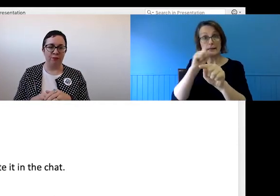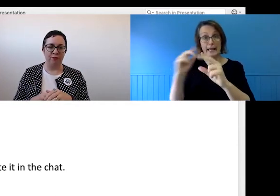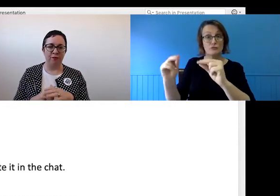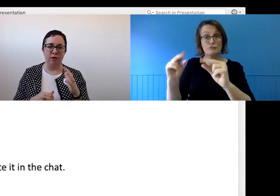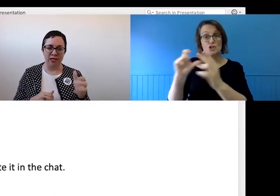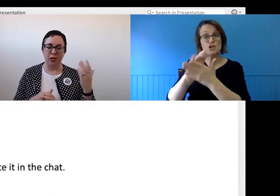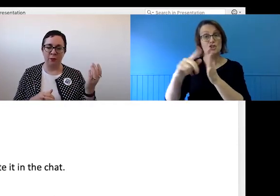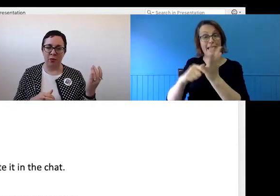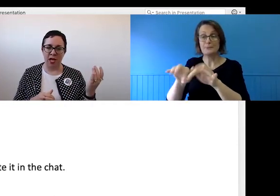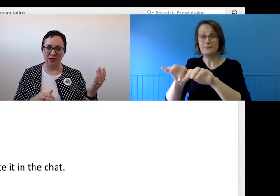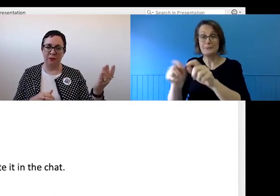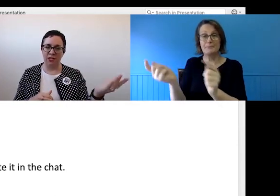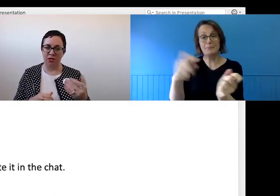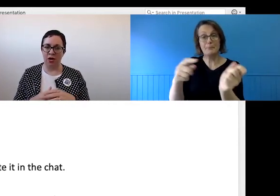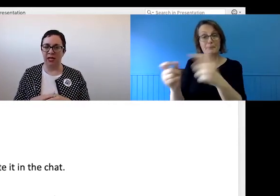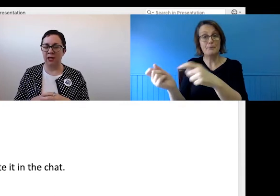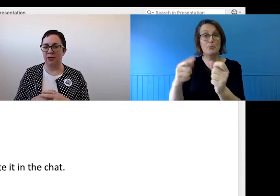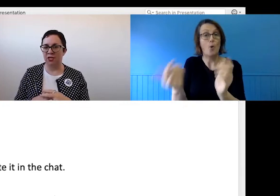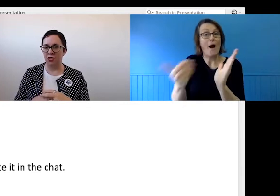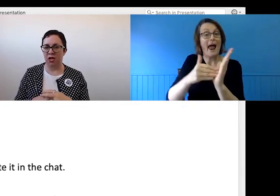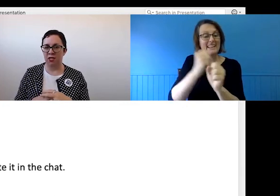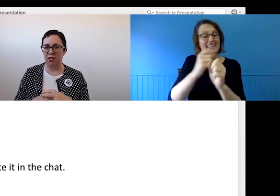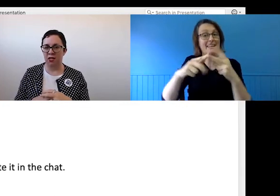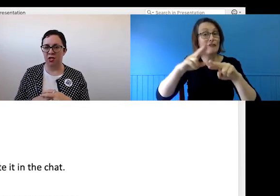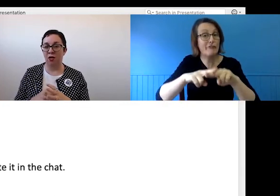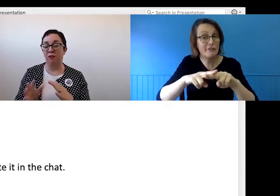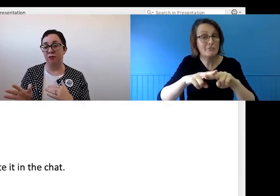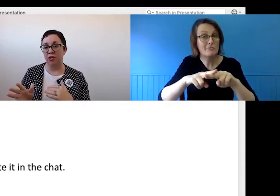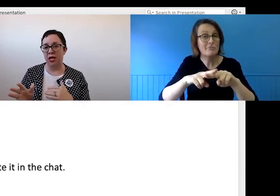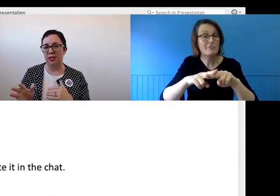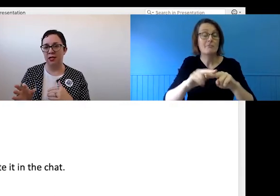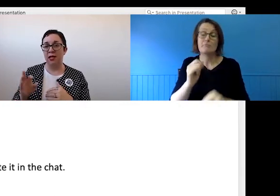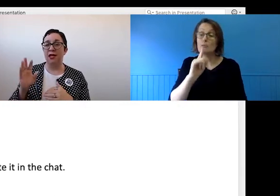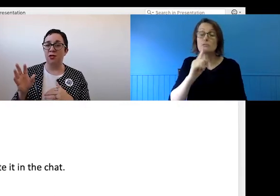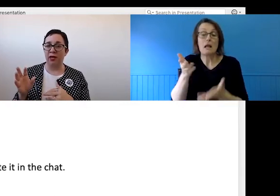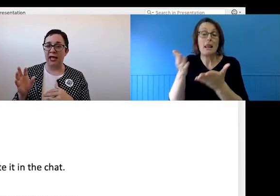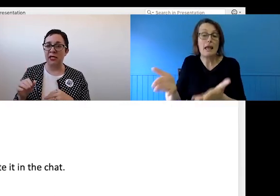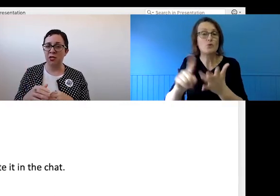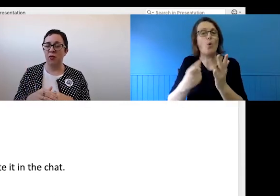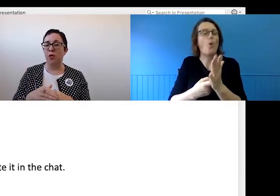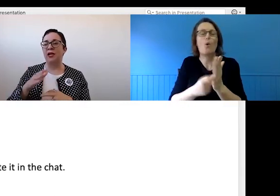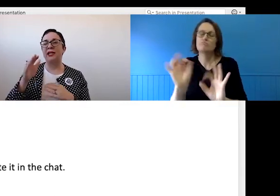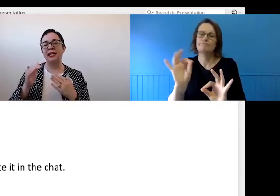For example, you might want to keep gifs or side chats off the chat until the end or at least